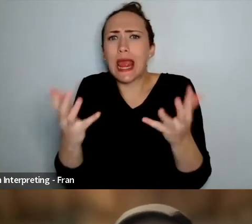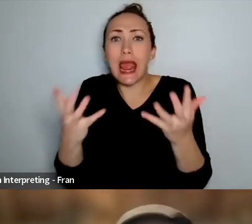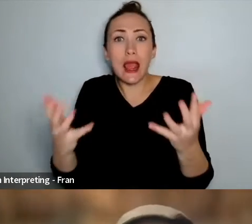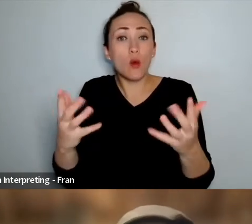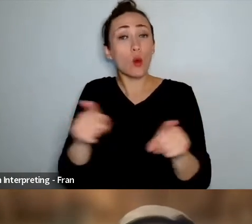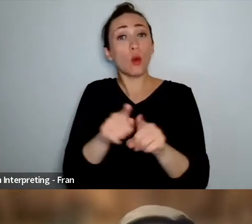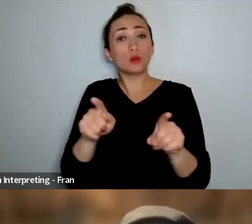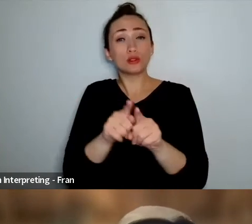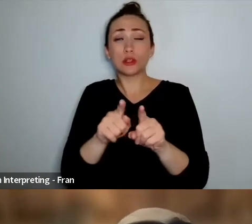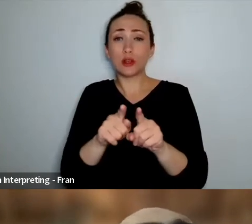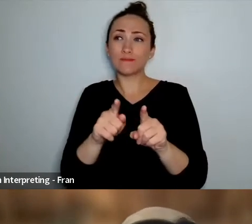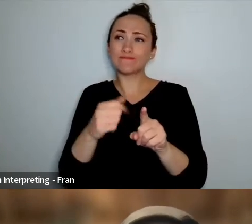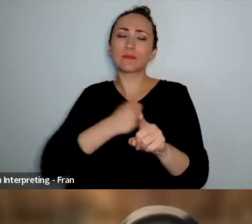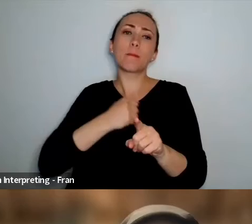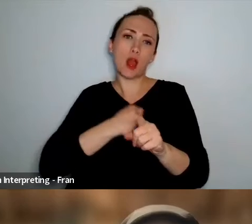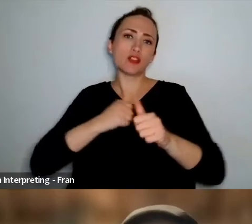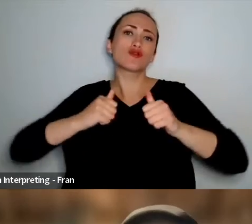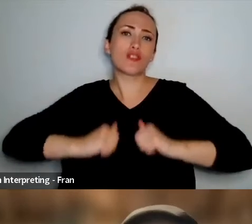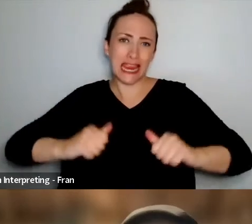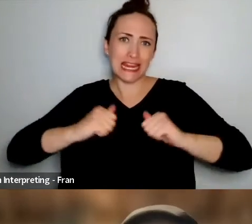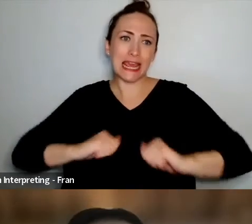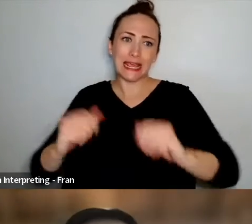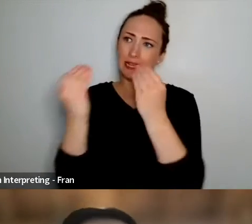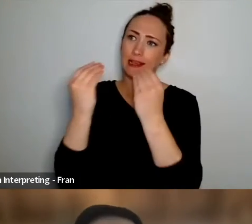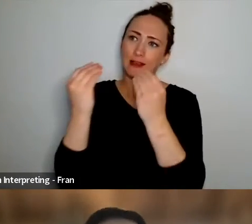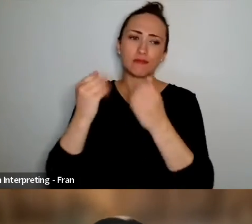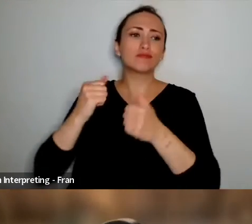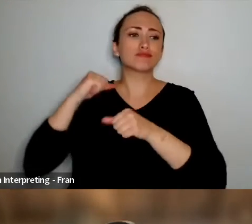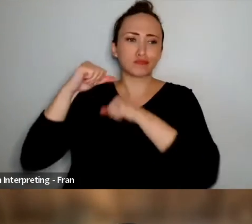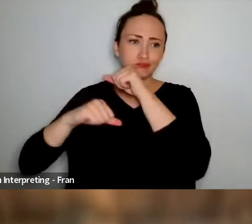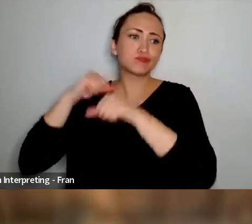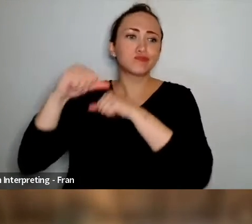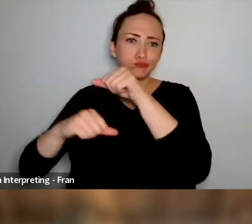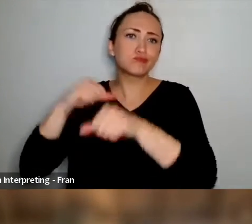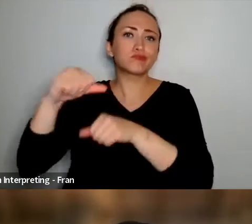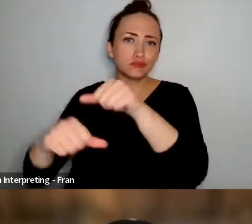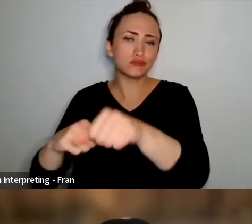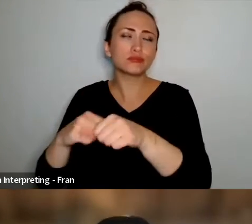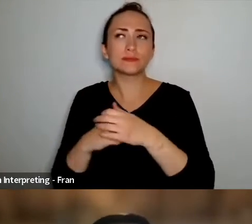have a very traditional training which was you know very elitist very much like a trying to